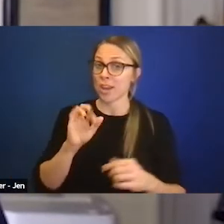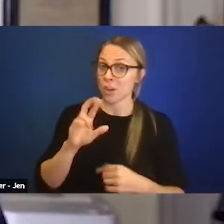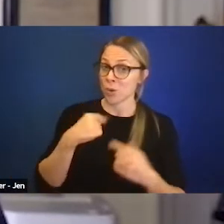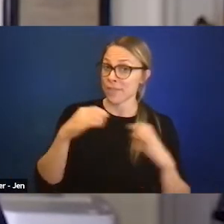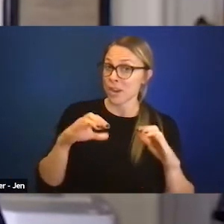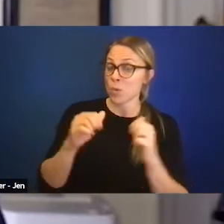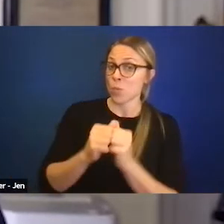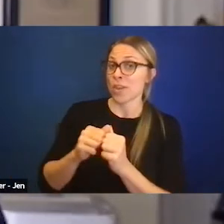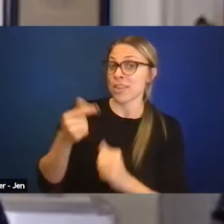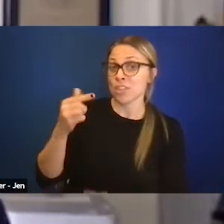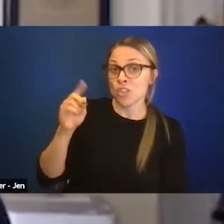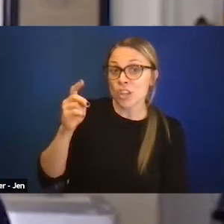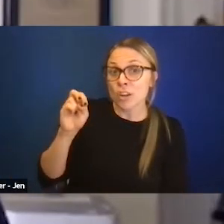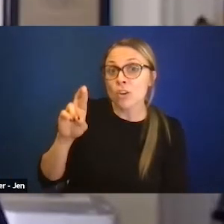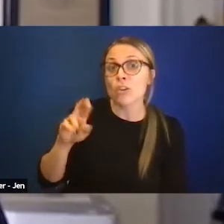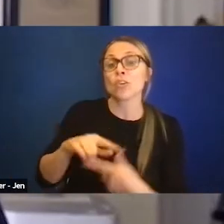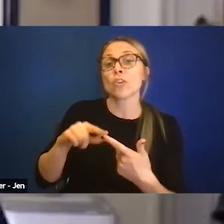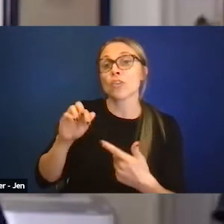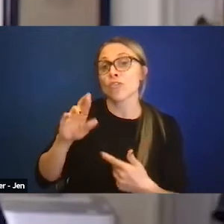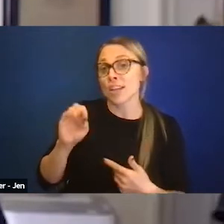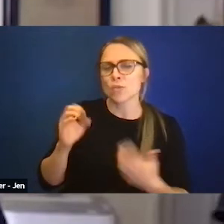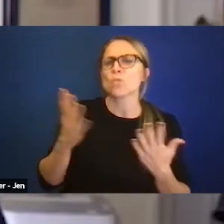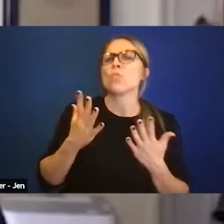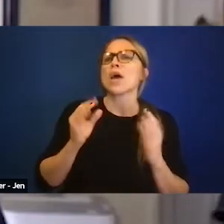are there educational activities that you have going on